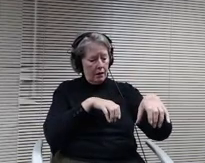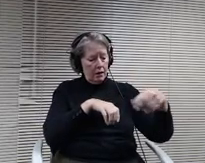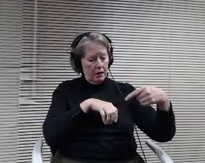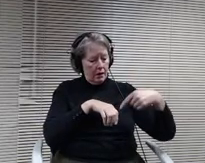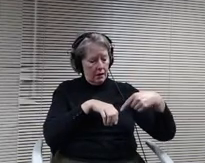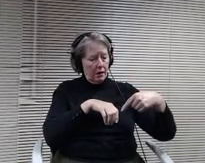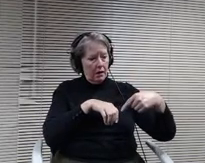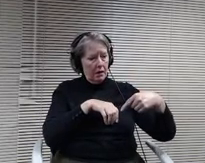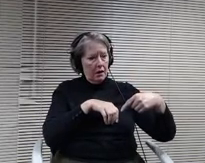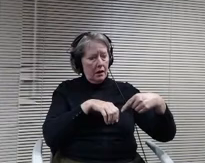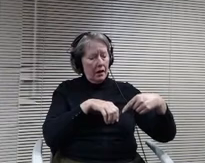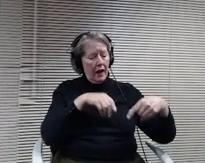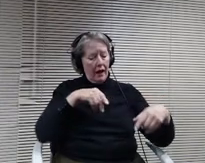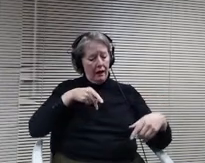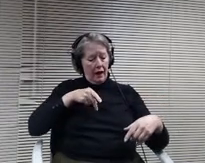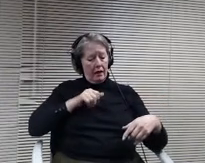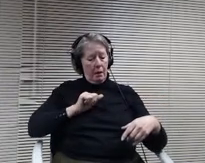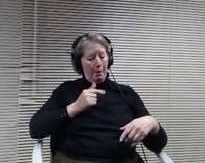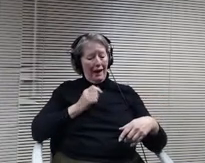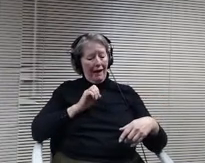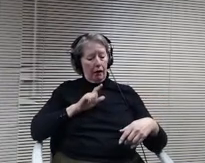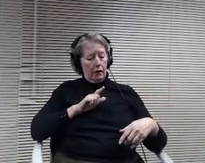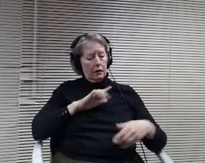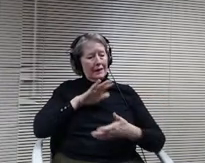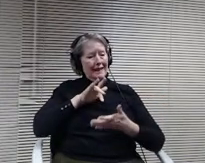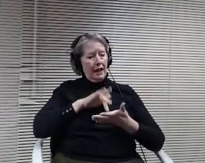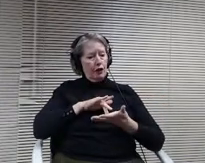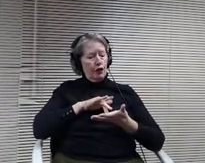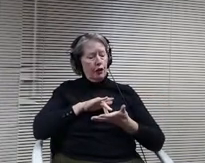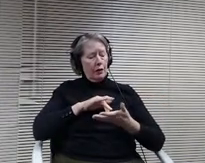it will provide valuable space for our momentum program, which